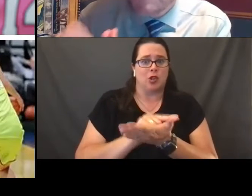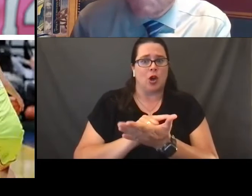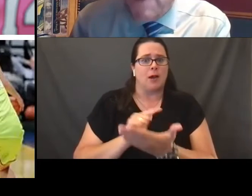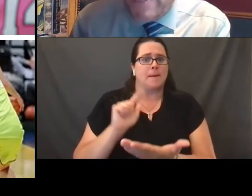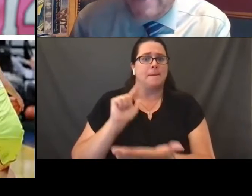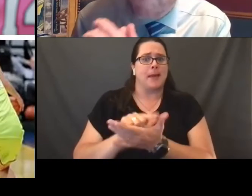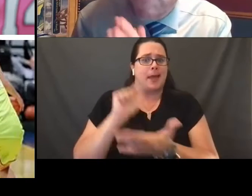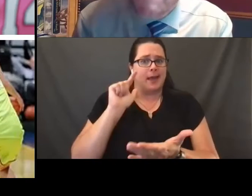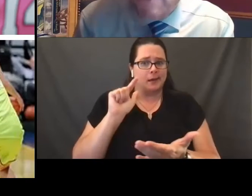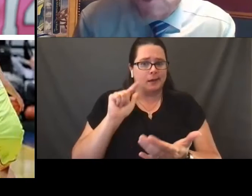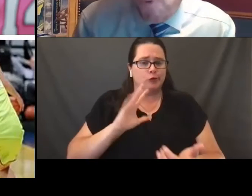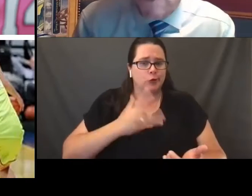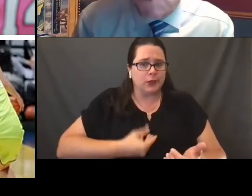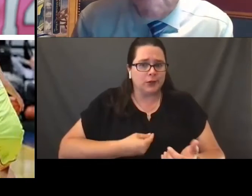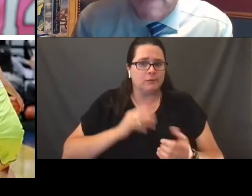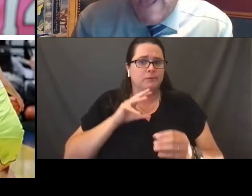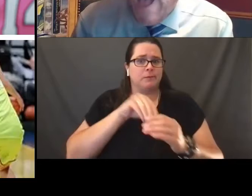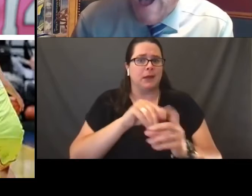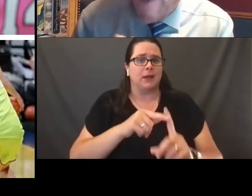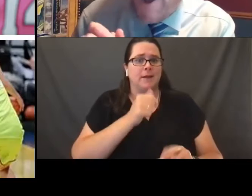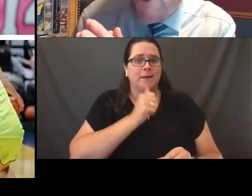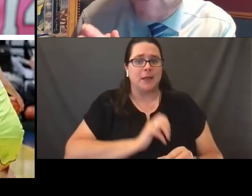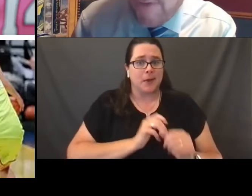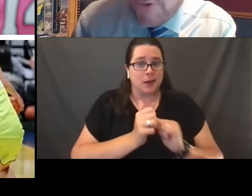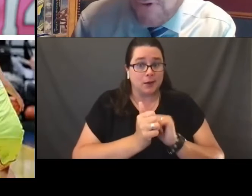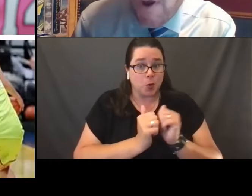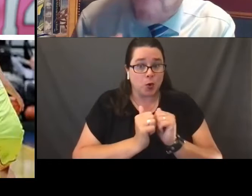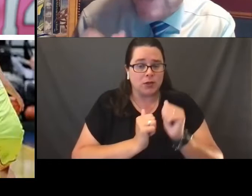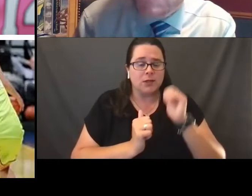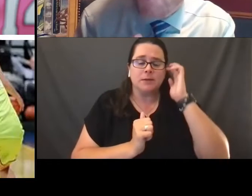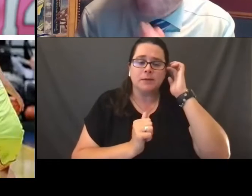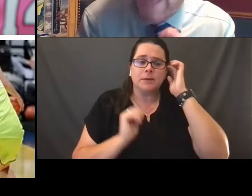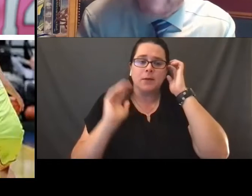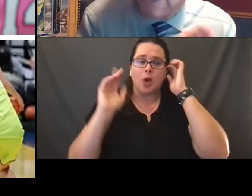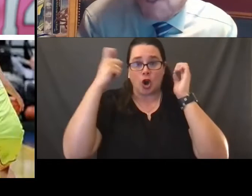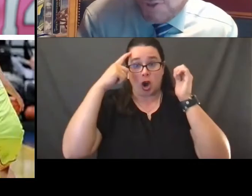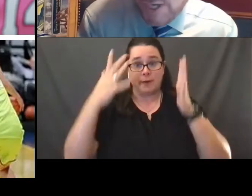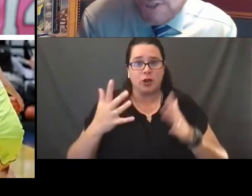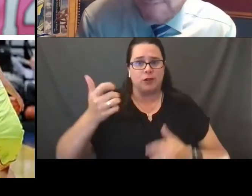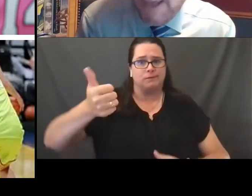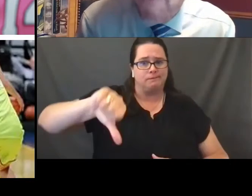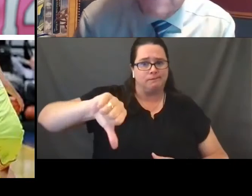from participating in a female sports. Our governor vetoed that legislation,